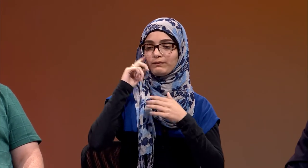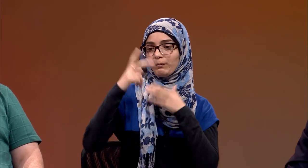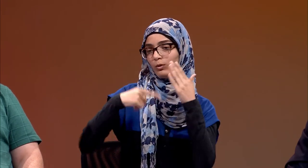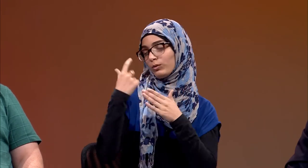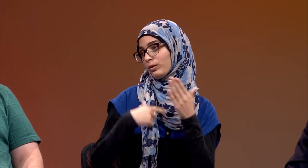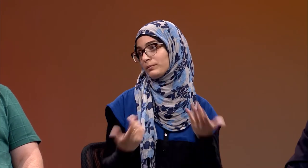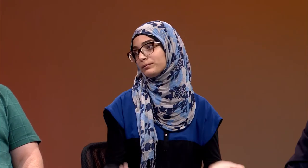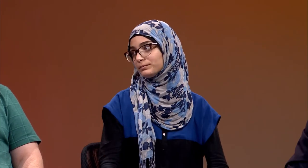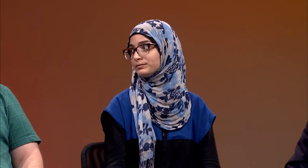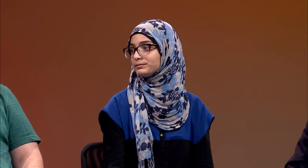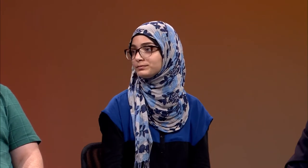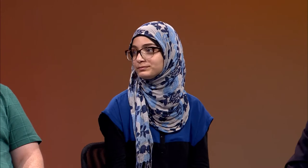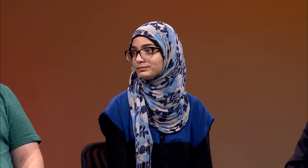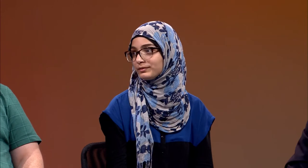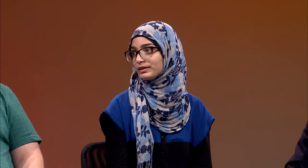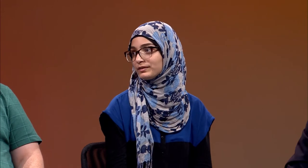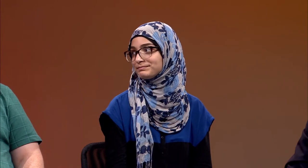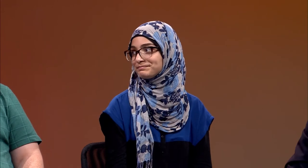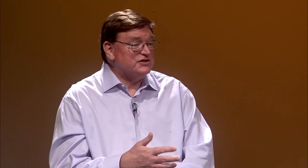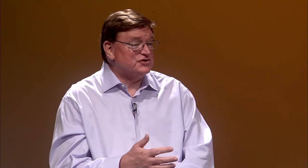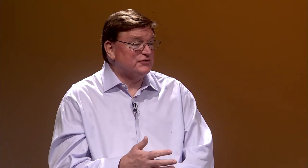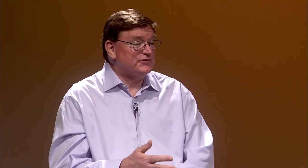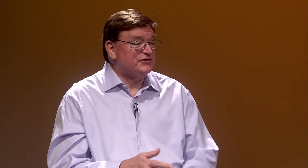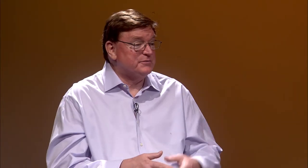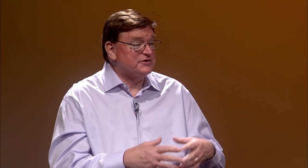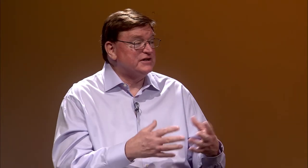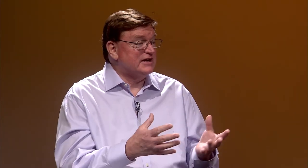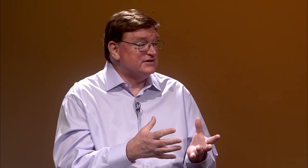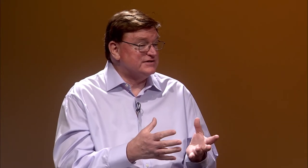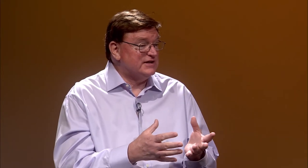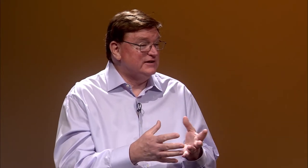where the deaf education program was. So the educational system in the United States